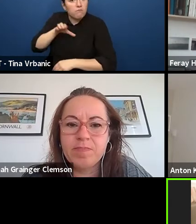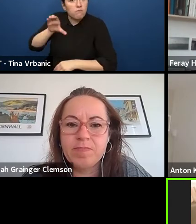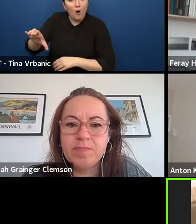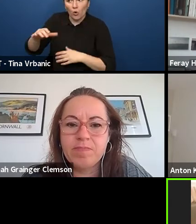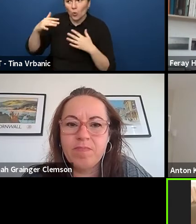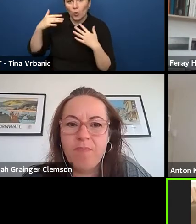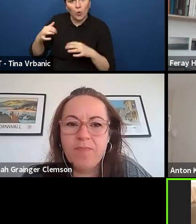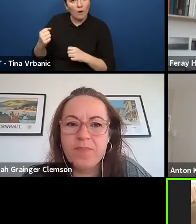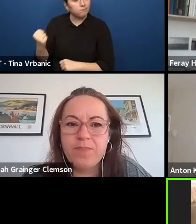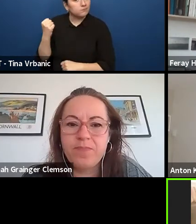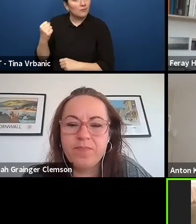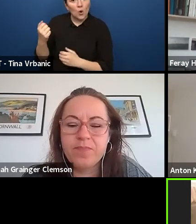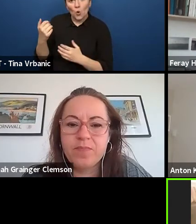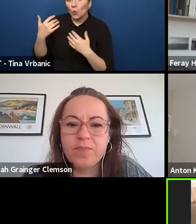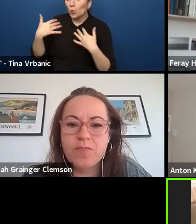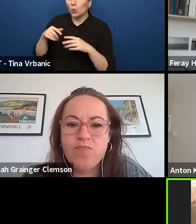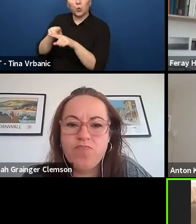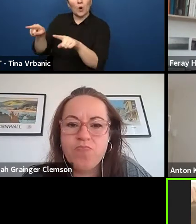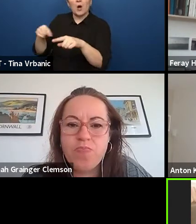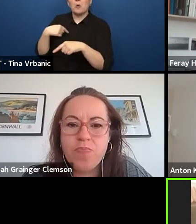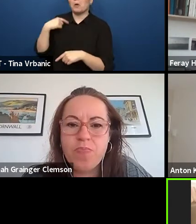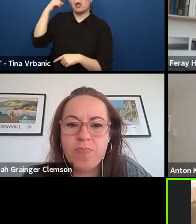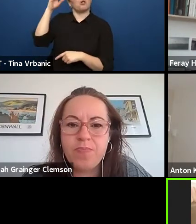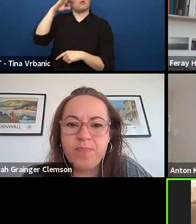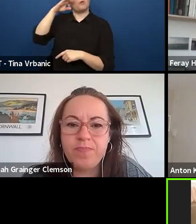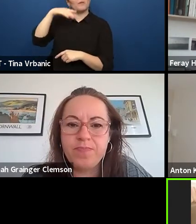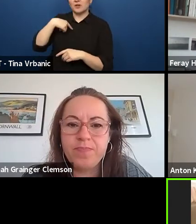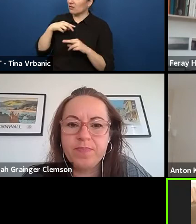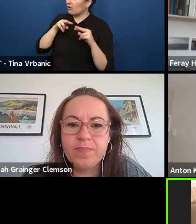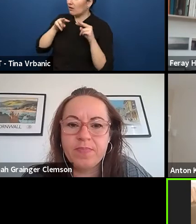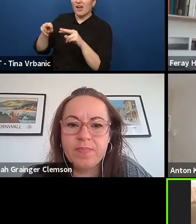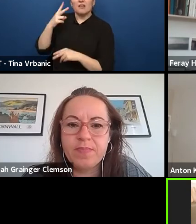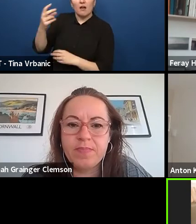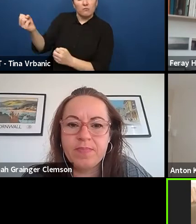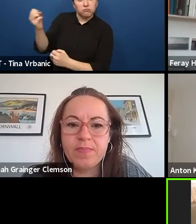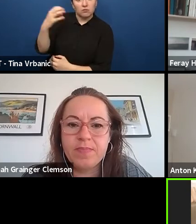That is something that of course, we felt when we were listening to the witnesses